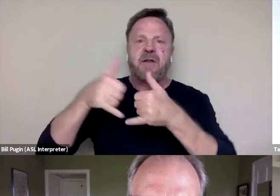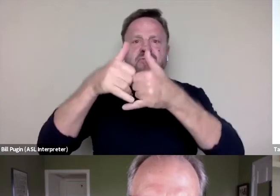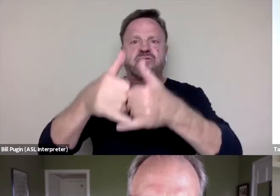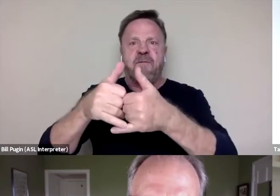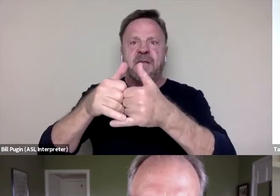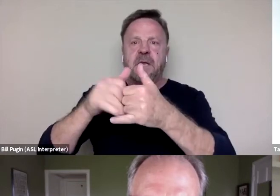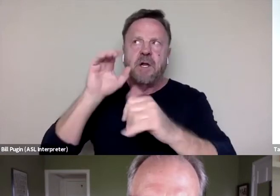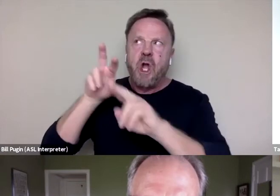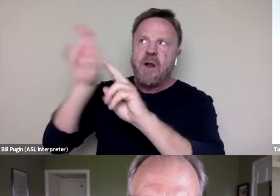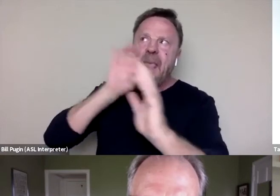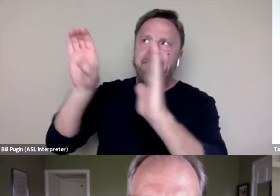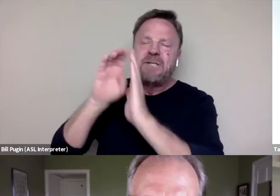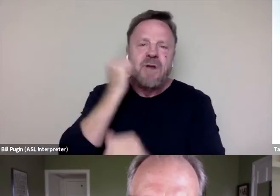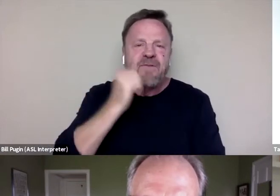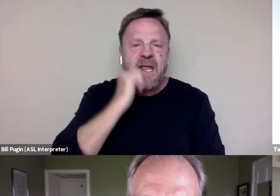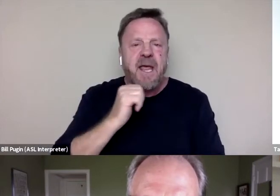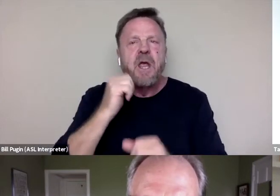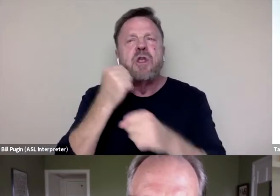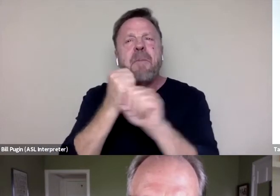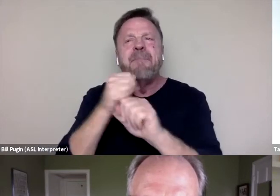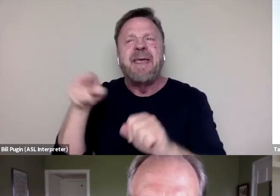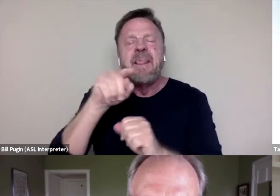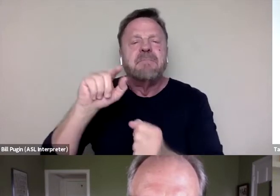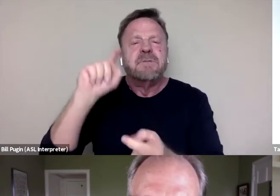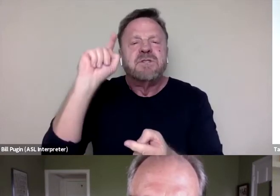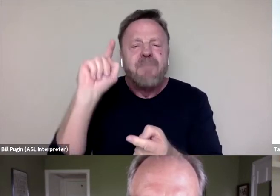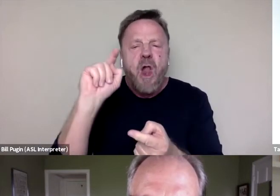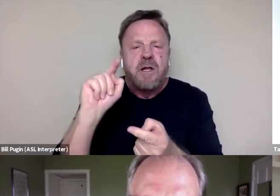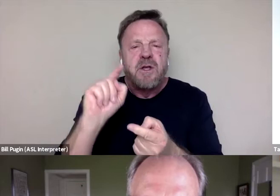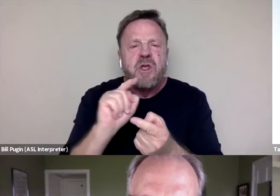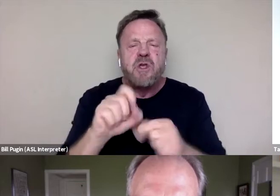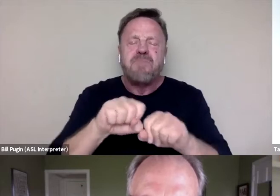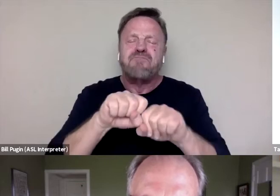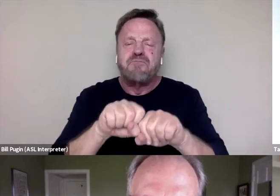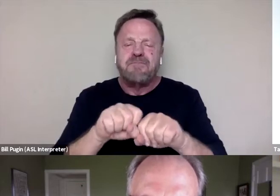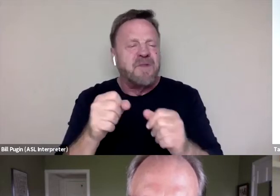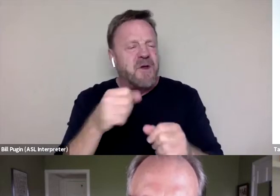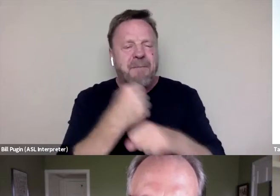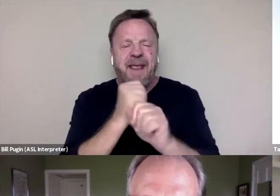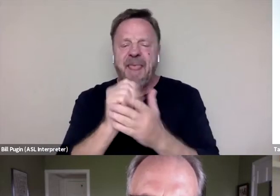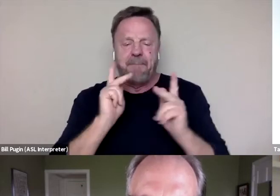You're making them smaller. You're breaking them every day that they have to walk past that picture